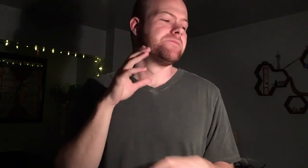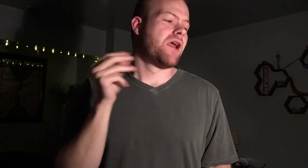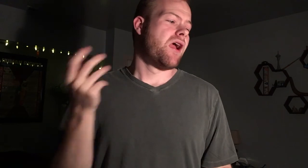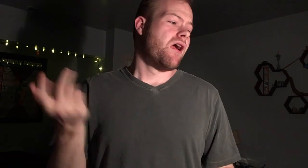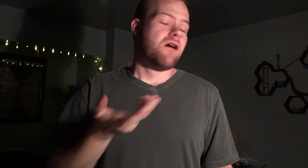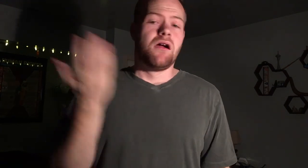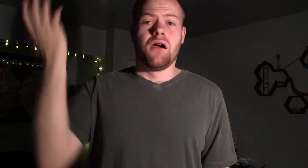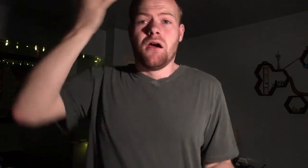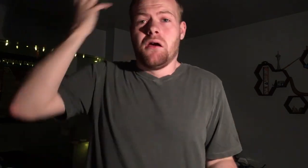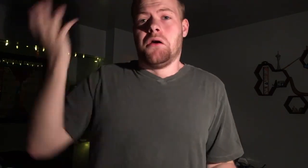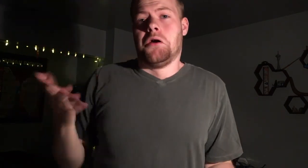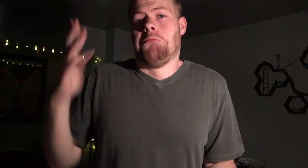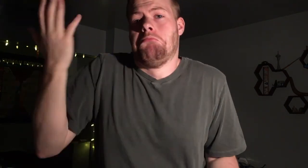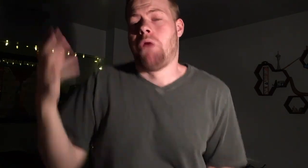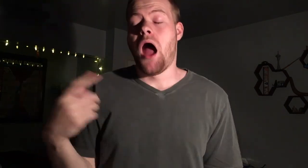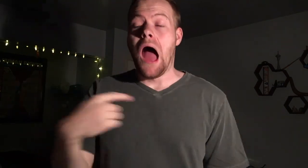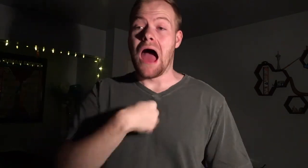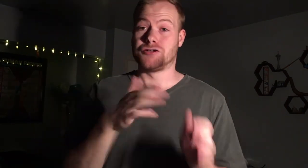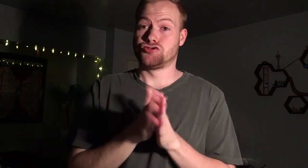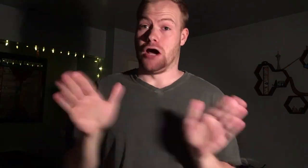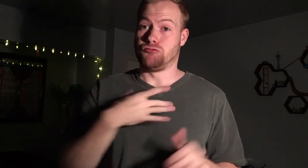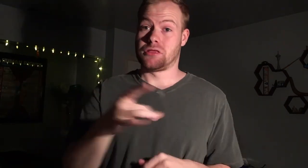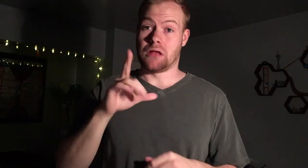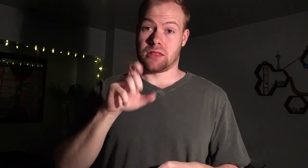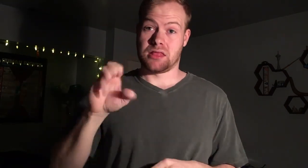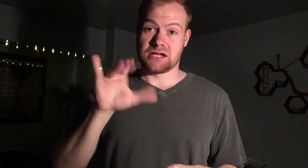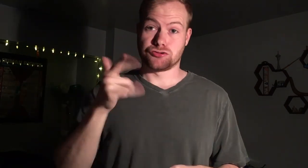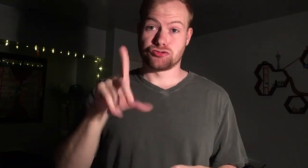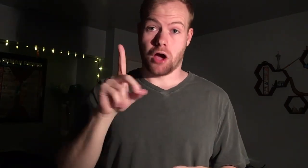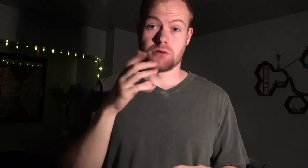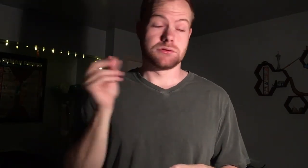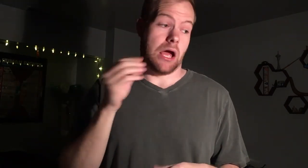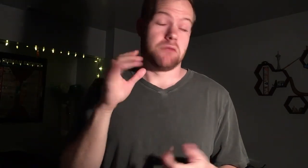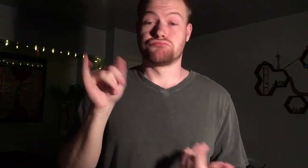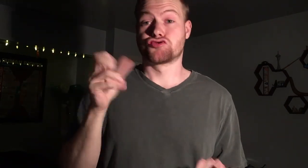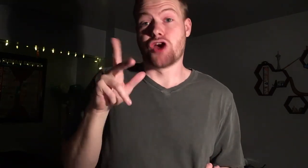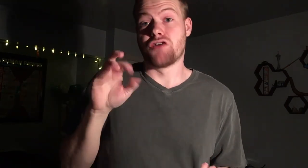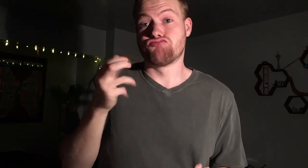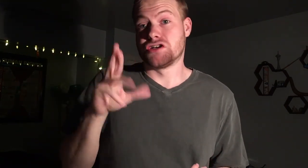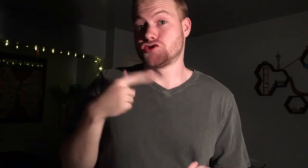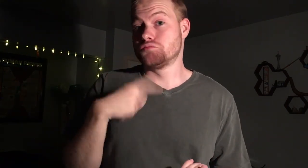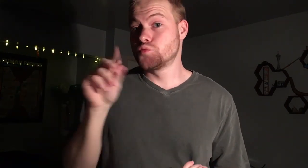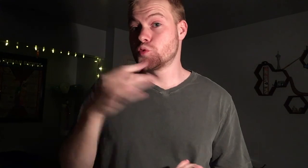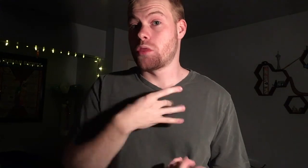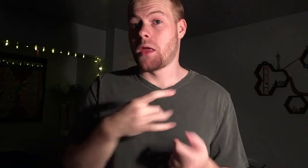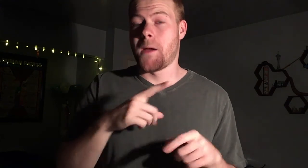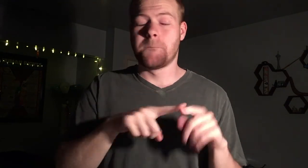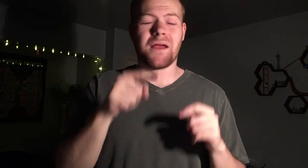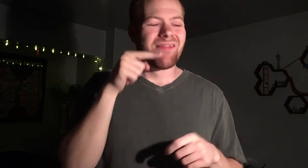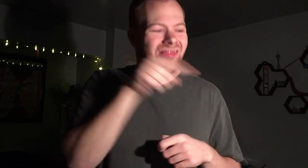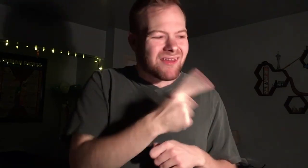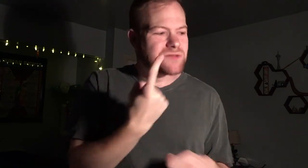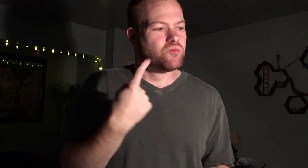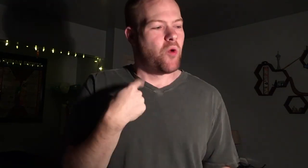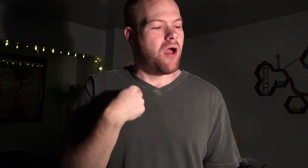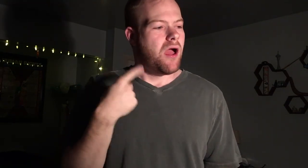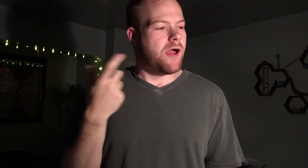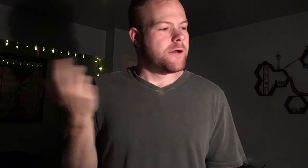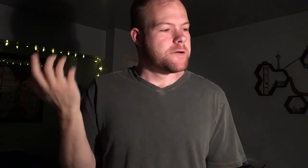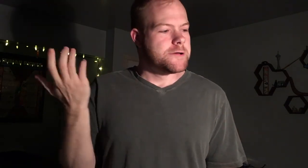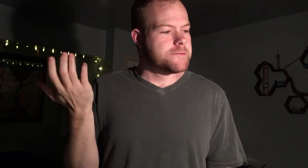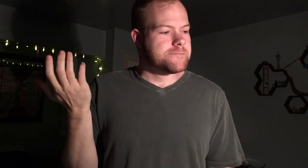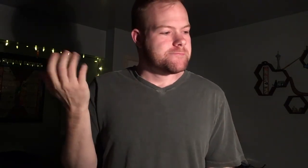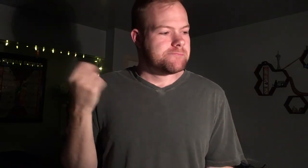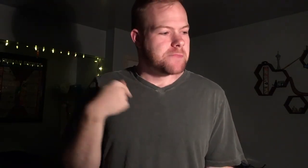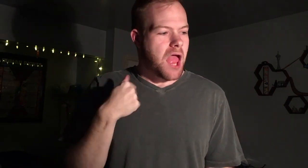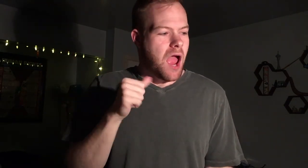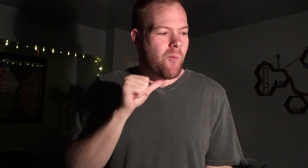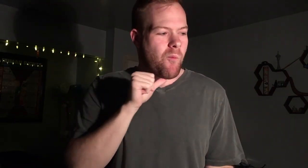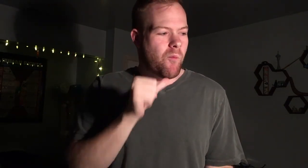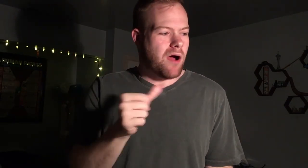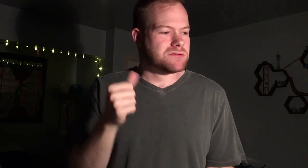And... *shrugs* I generally like Lee Child, and Jack Reacher, I do like. But this one, I... I wasn't...